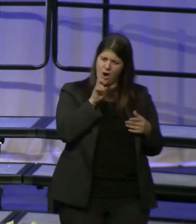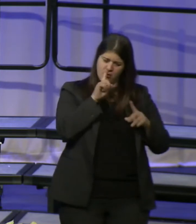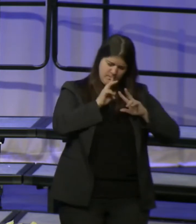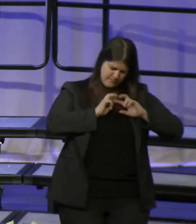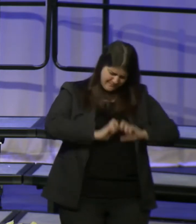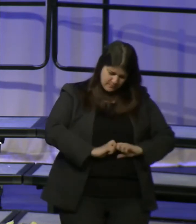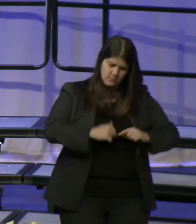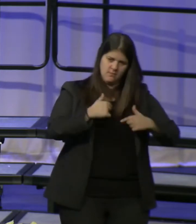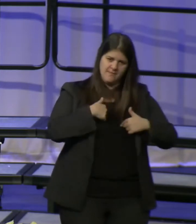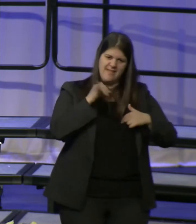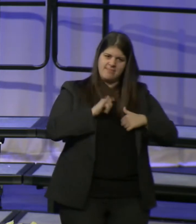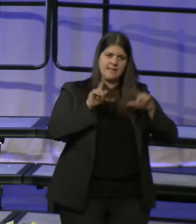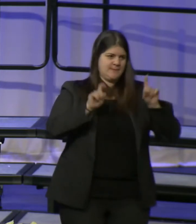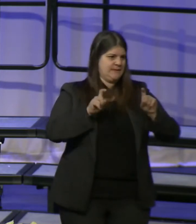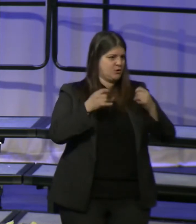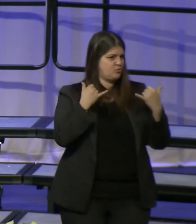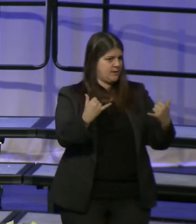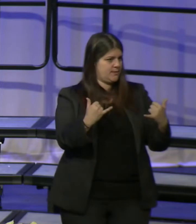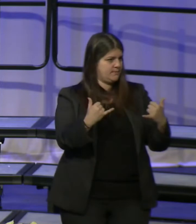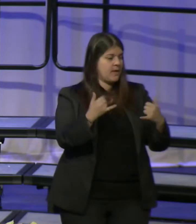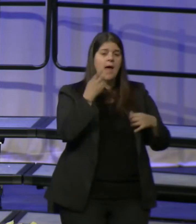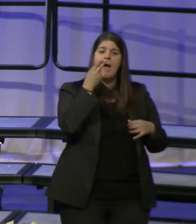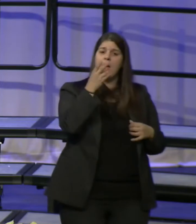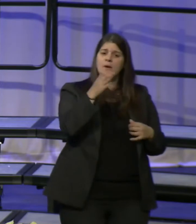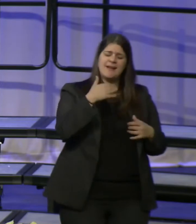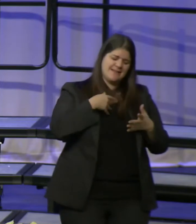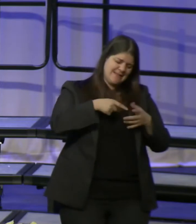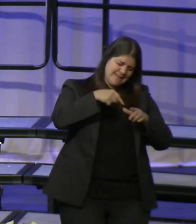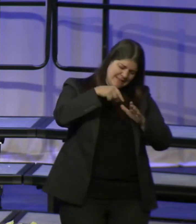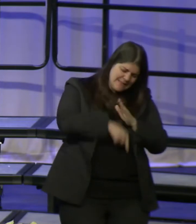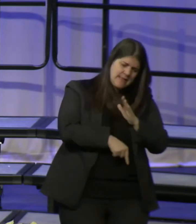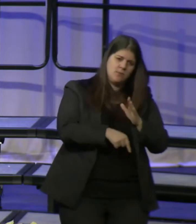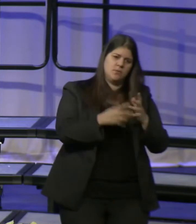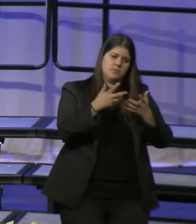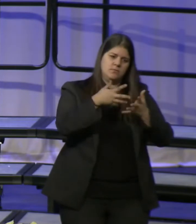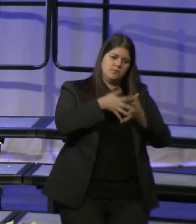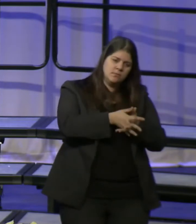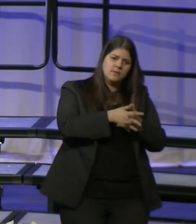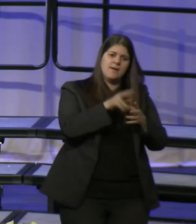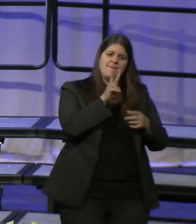Howard County has deeply rooted values of inclusion, equity,